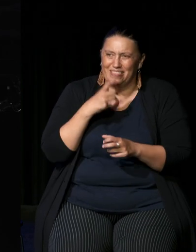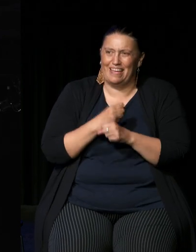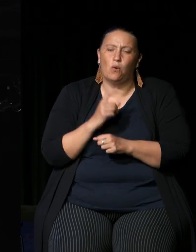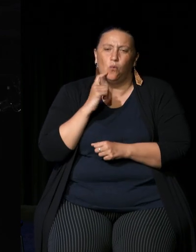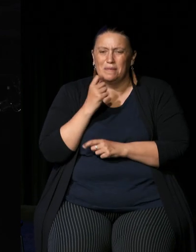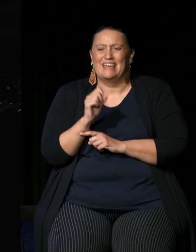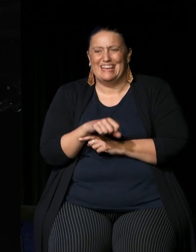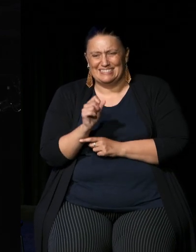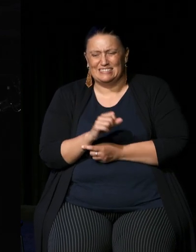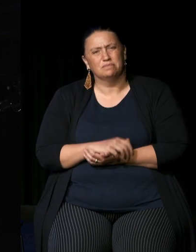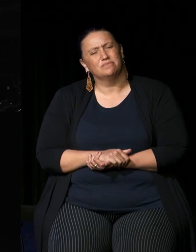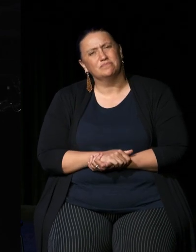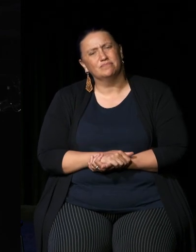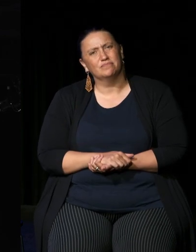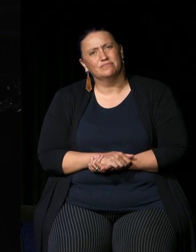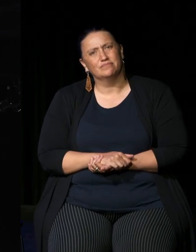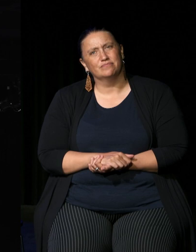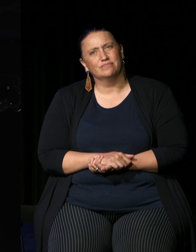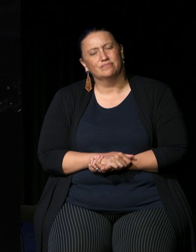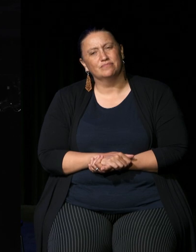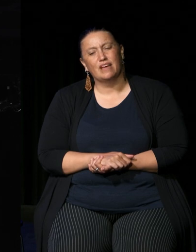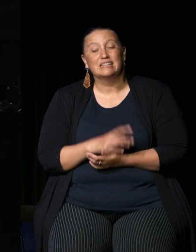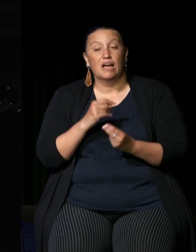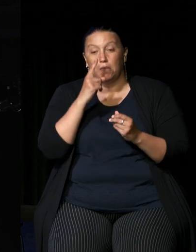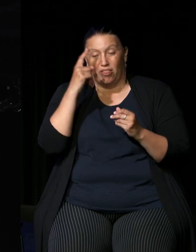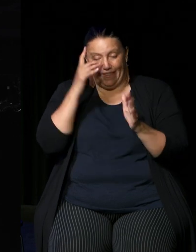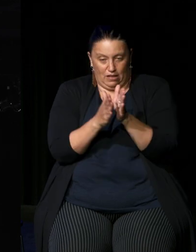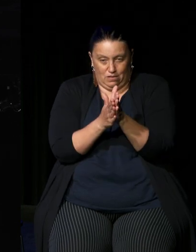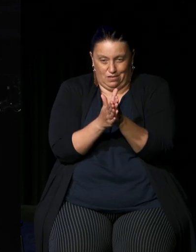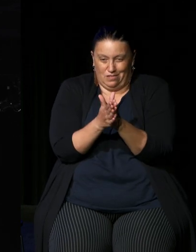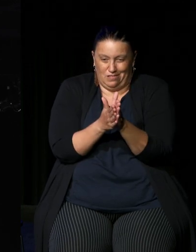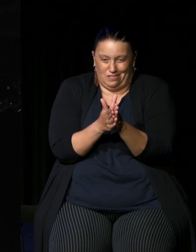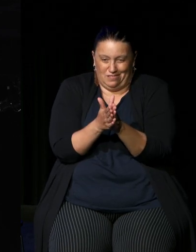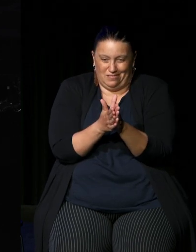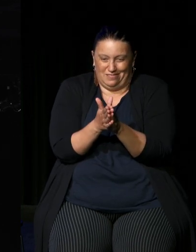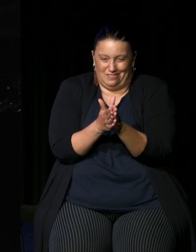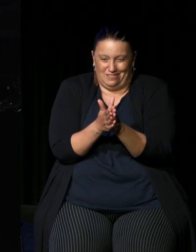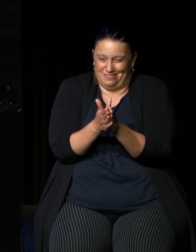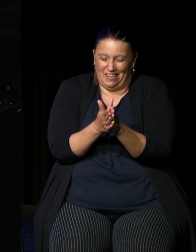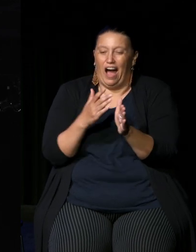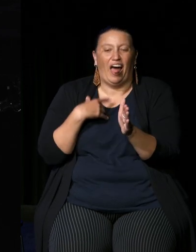I don't think it'll be as close as some people think I I believe Australians